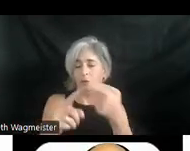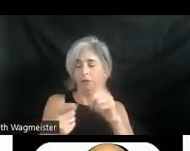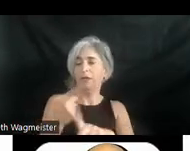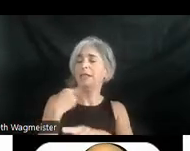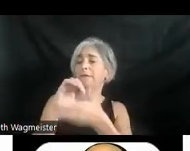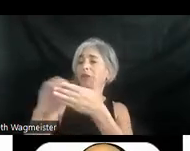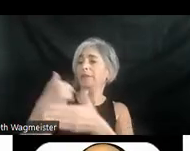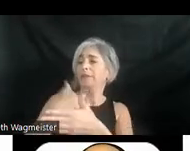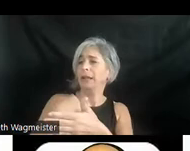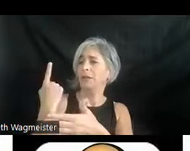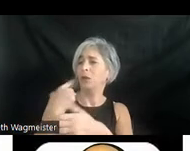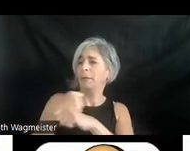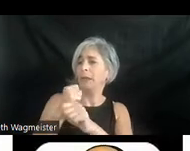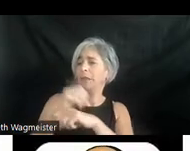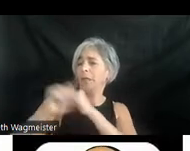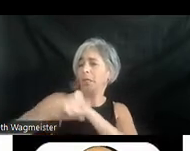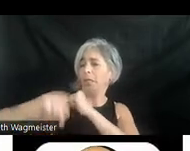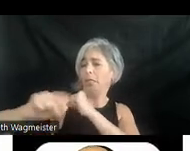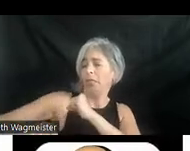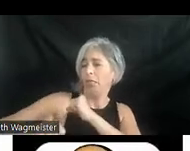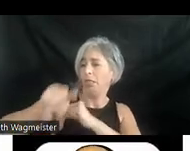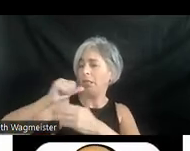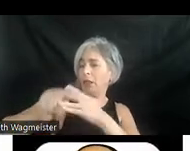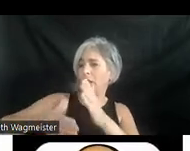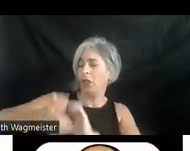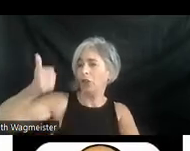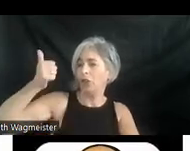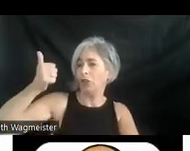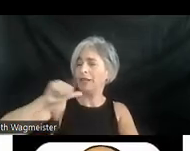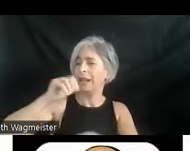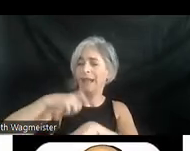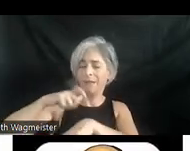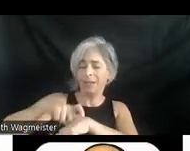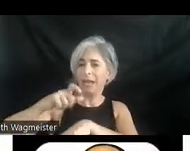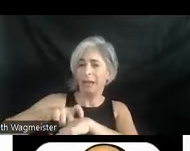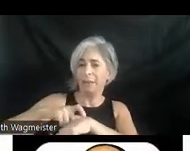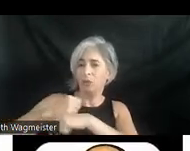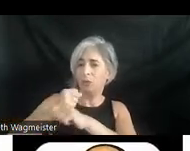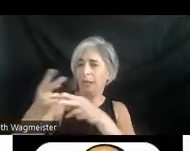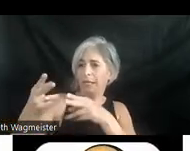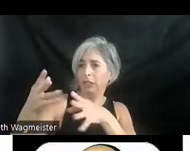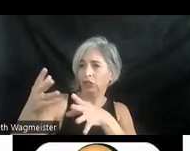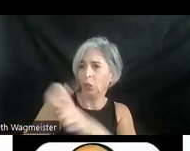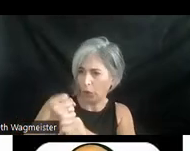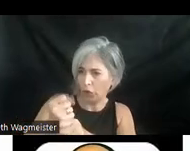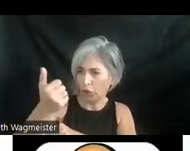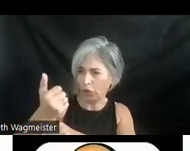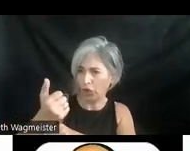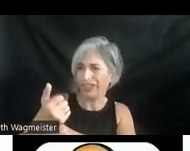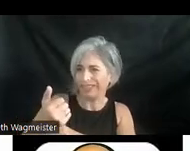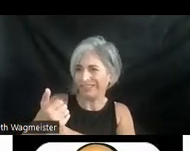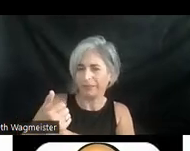only made this letter longer because I've not had the time to make it shorter. Description